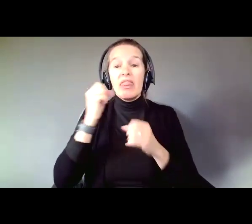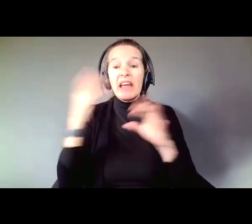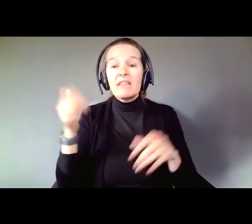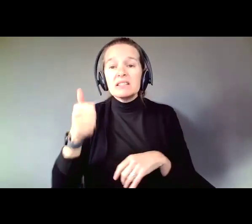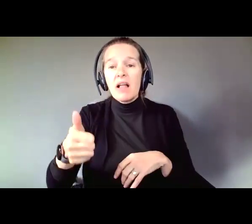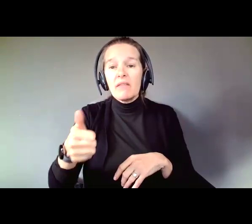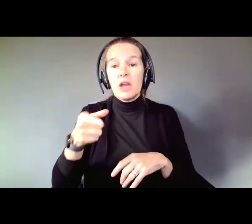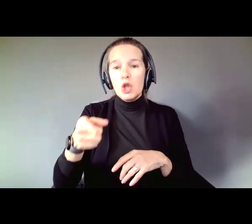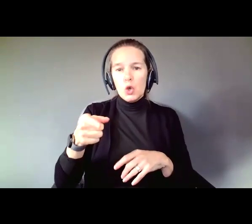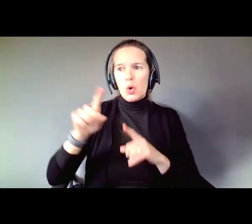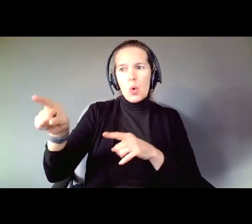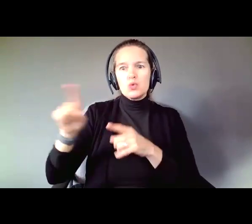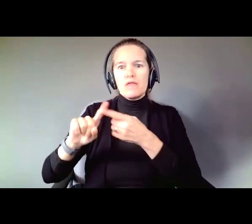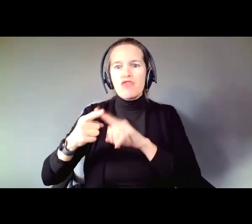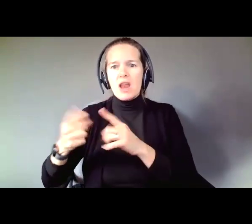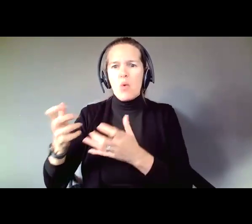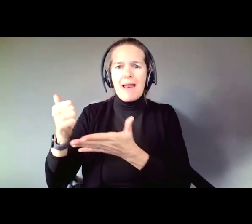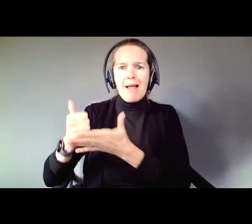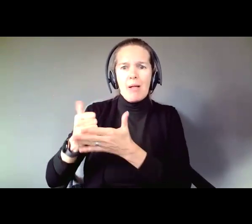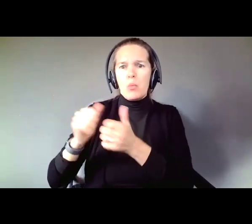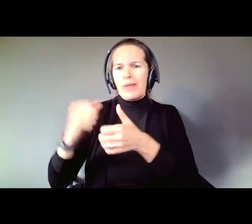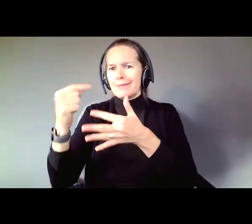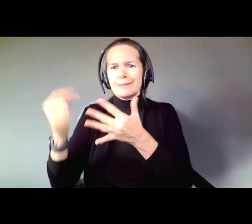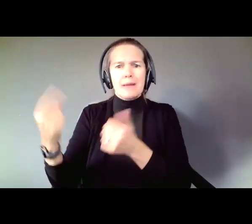Your friends help you narrow down your options. They help you get to 30,000 feet